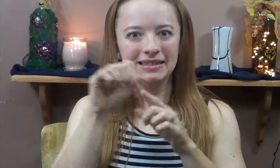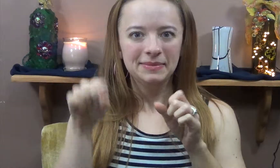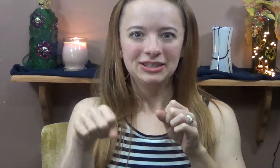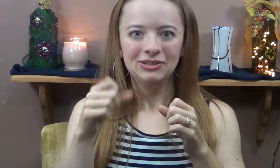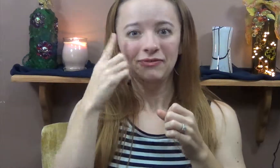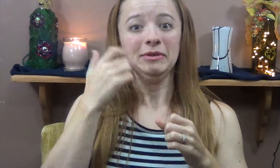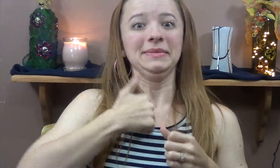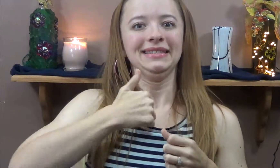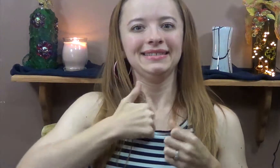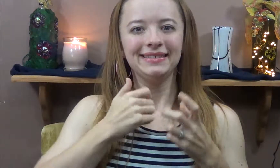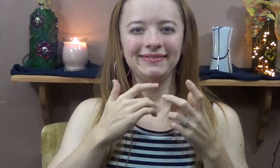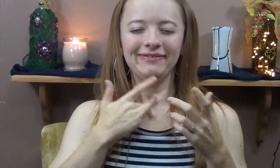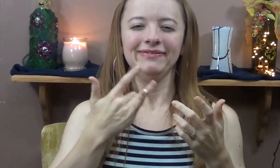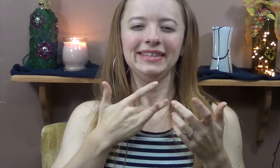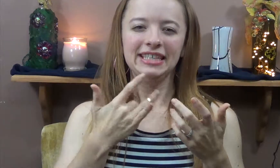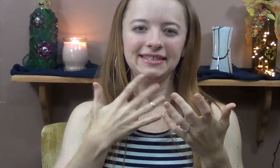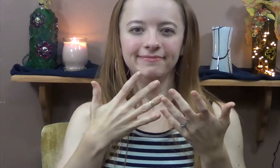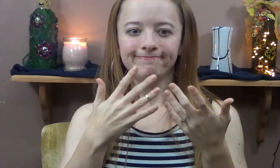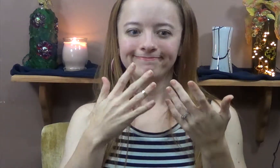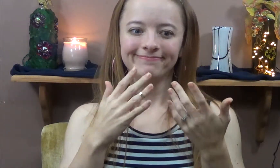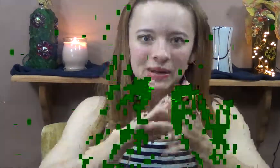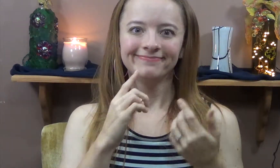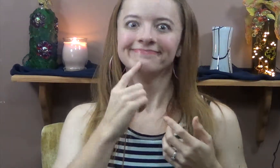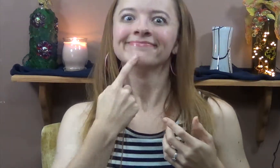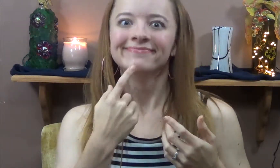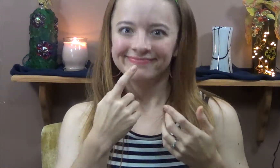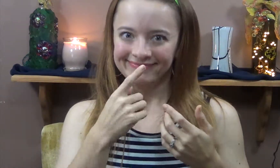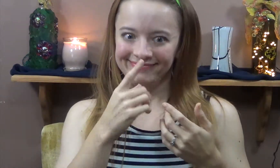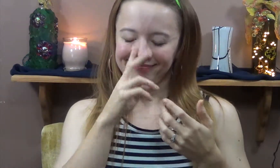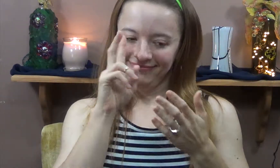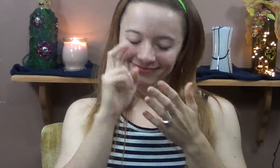So I've had a lot to do. Especially with school this semester I just kind of feel like